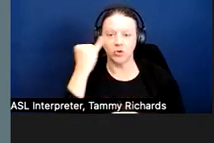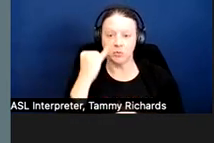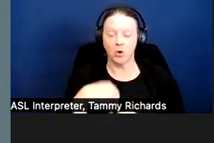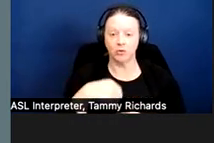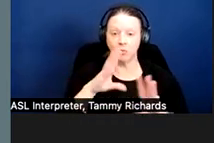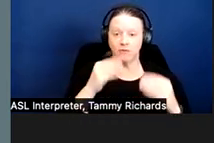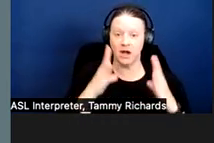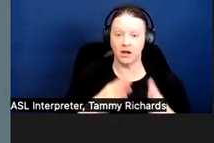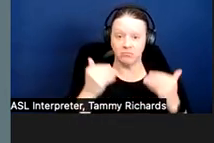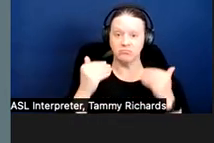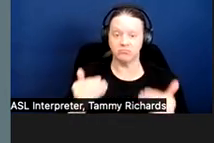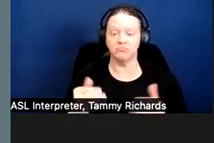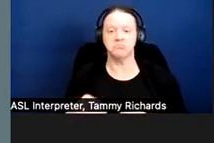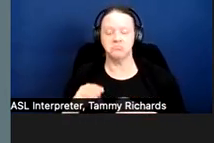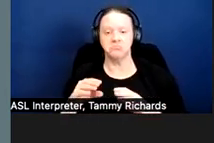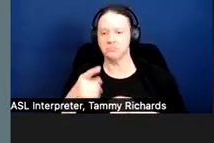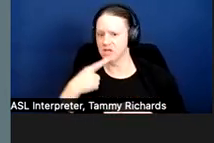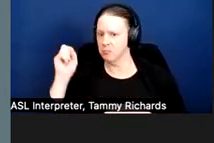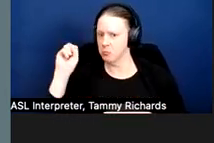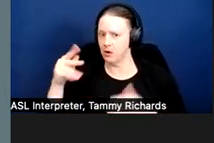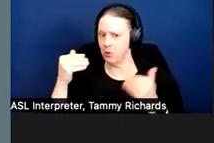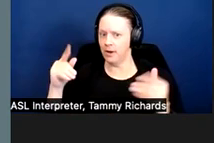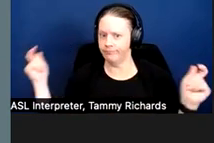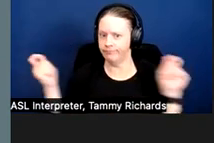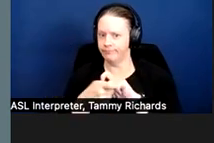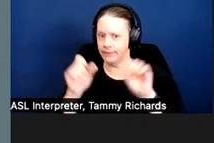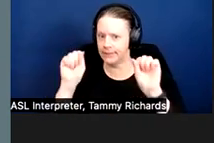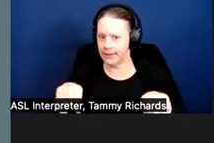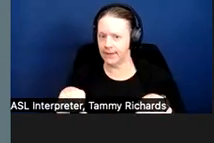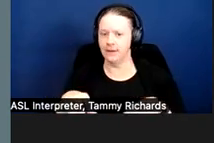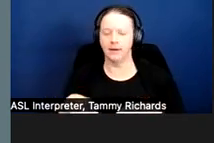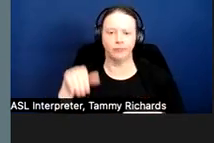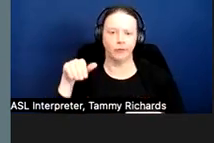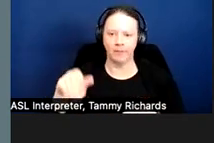been approved when they move out, meaning make the premises like they were before.